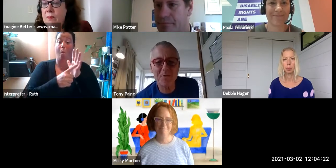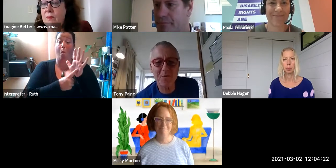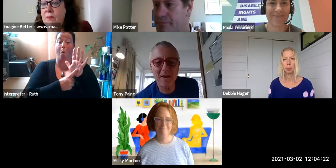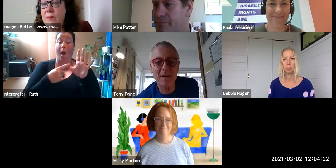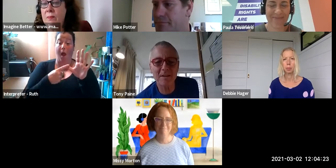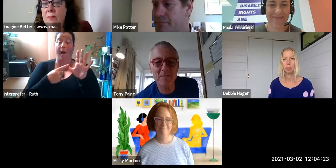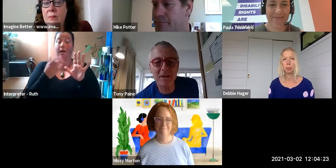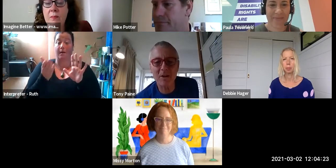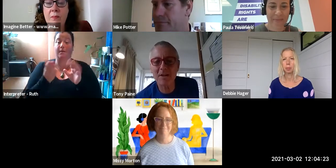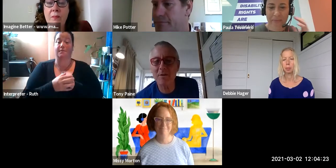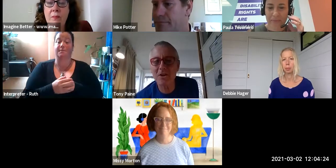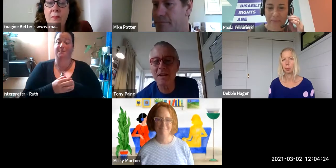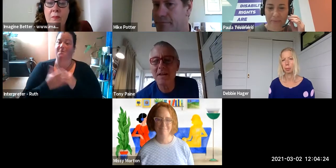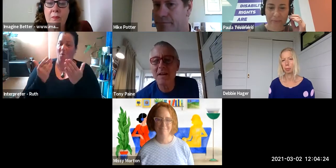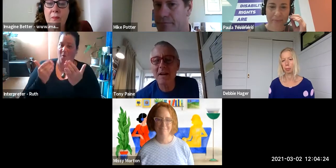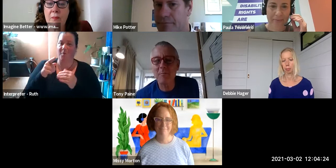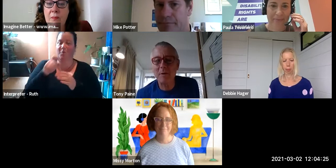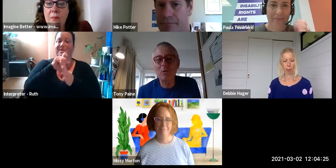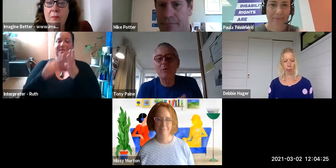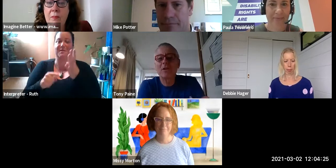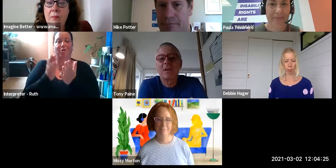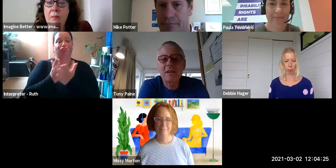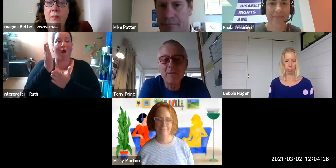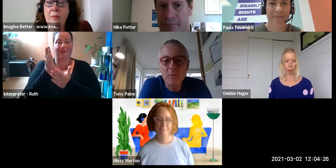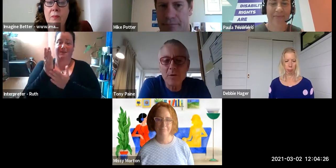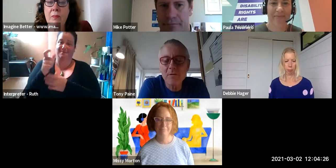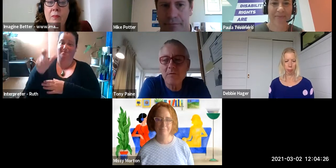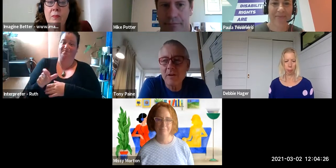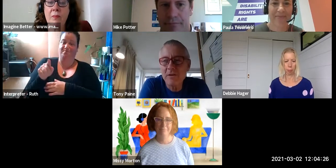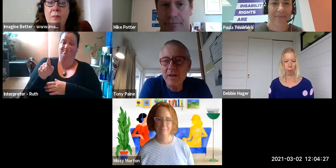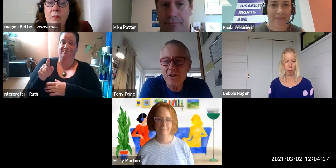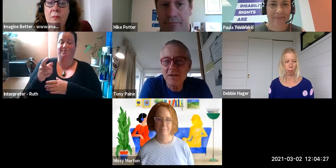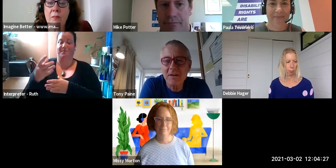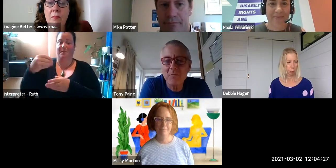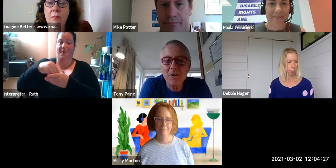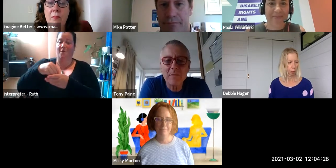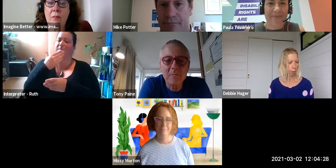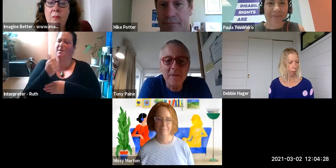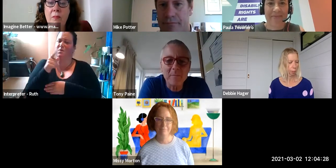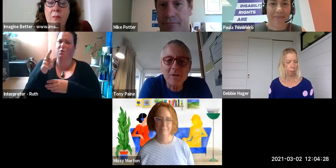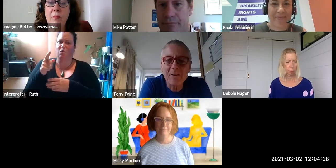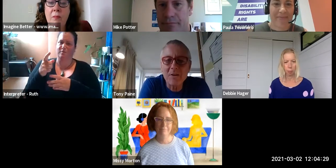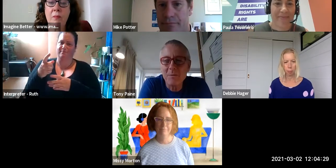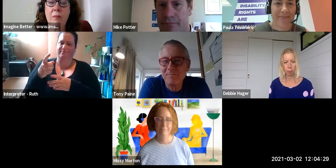and welcome you as Disability Rights Commissioner Paula. If you just like say a few words of introduction and welcome there that would be great. Thank you.